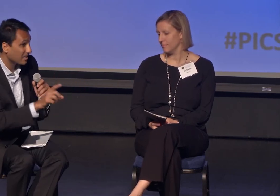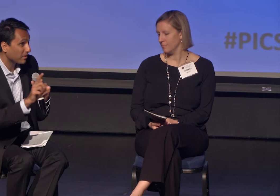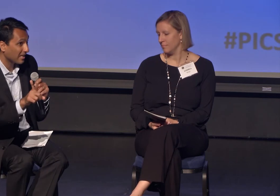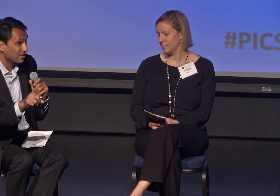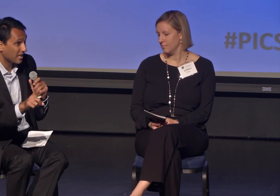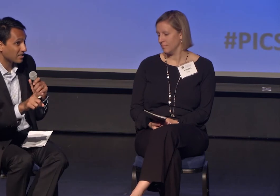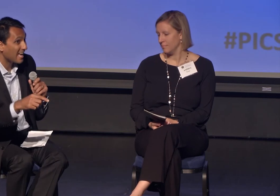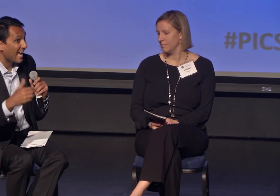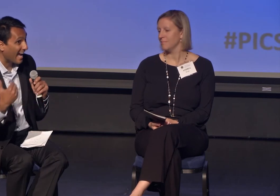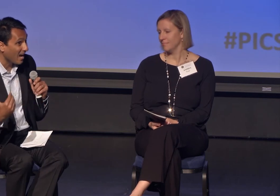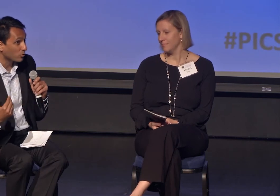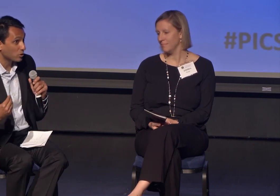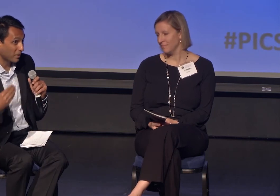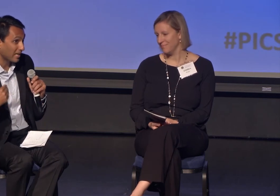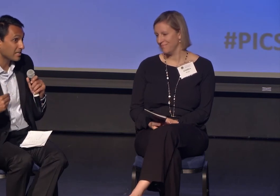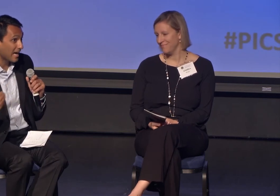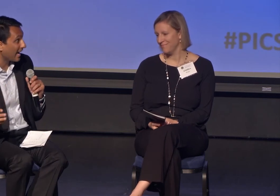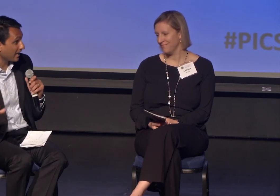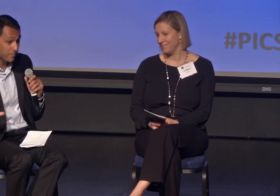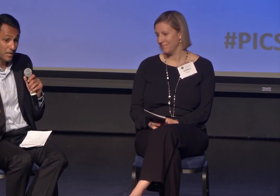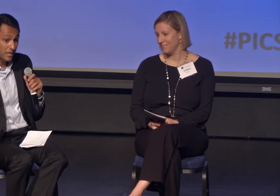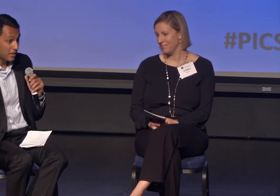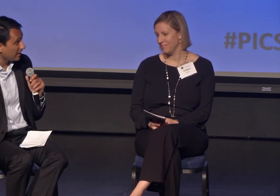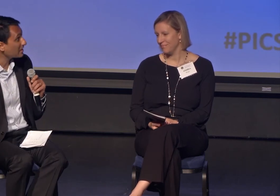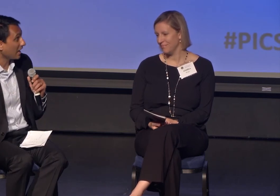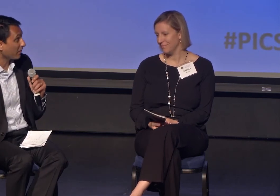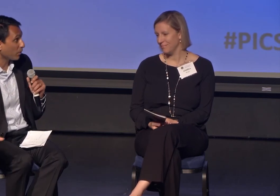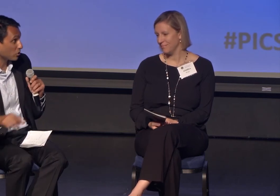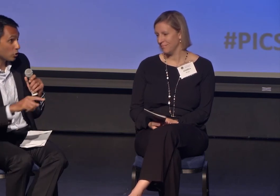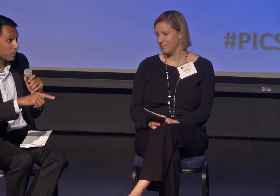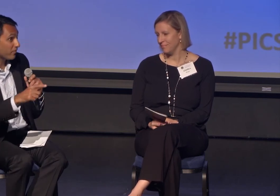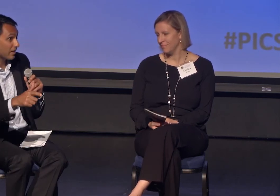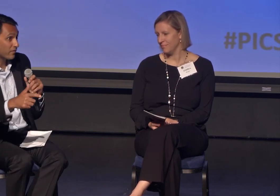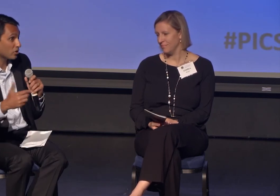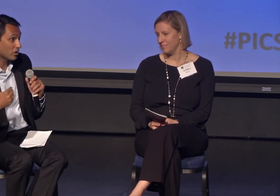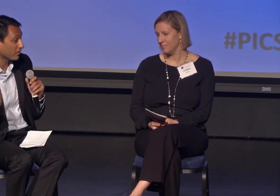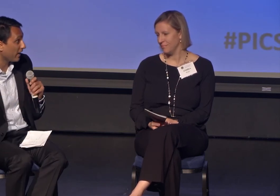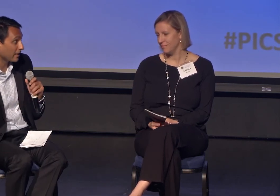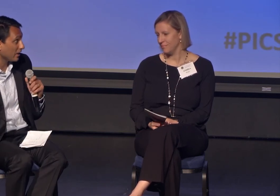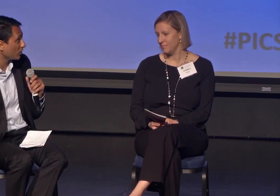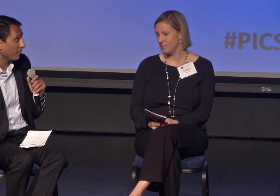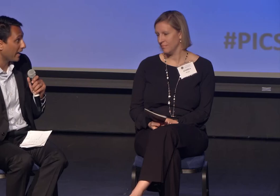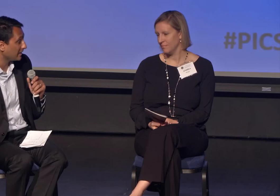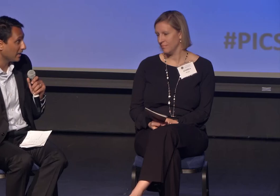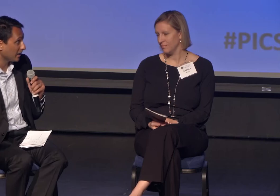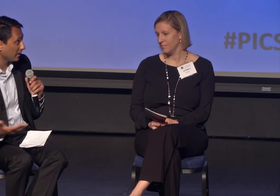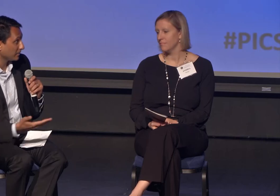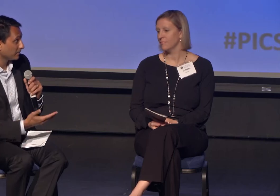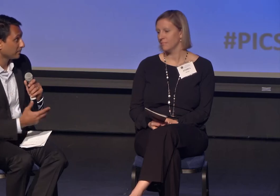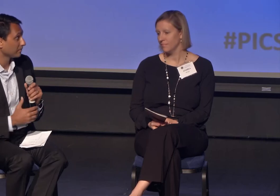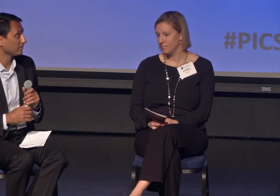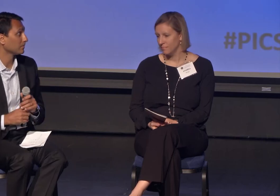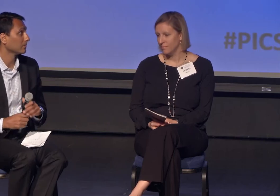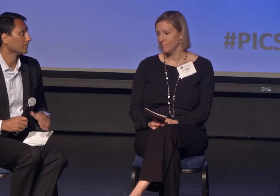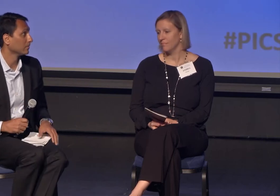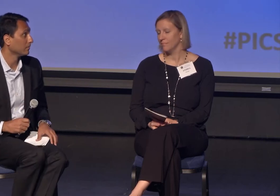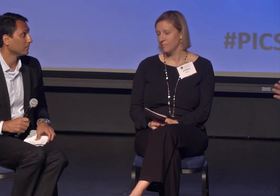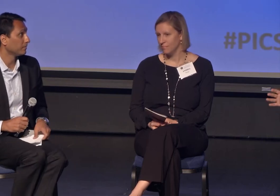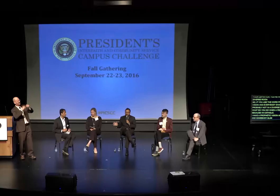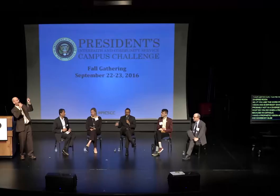and somebody else says, because I'm this kind of person, your vision is a violation of my identity? That's great.